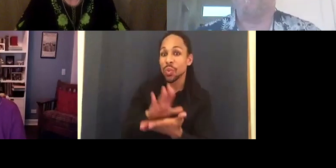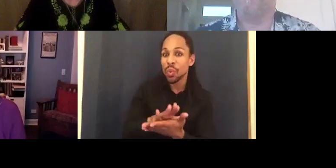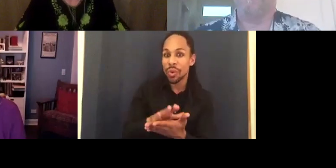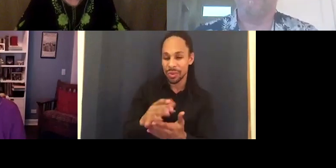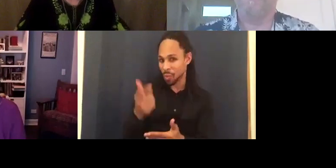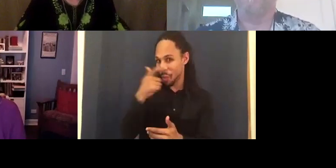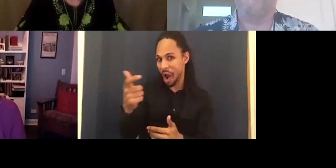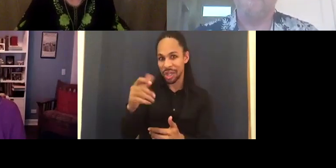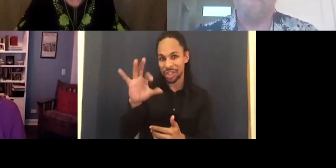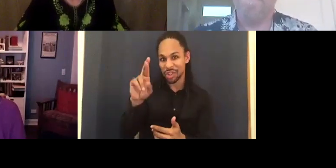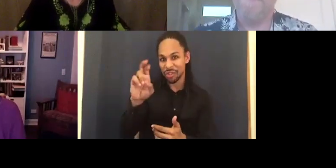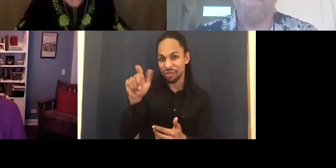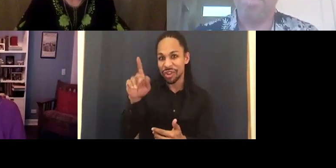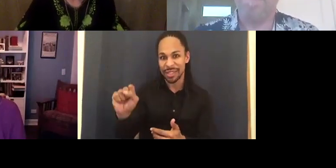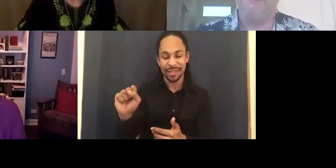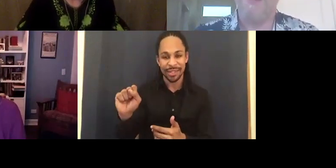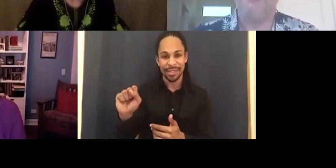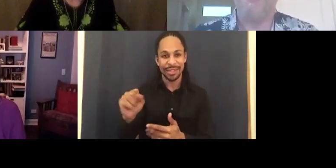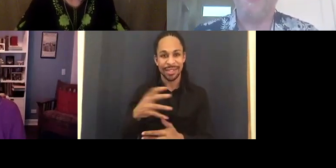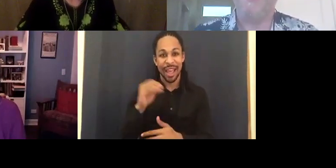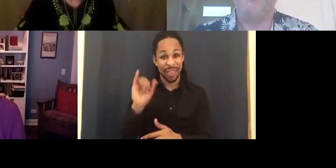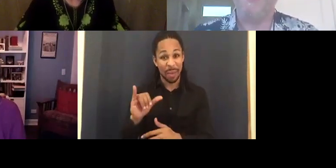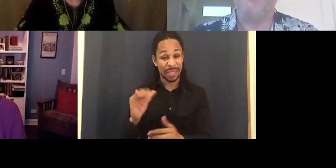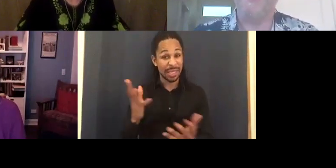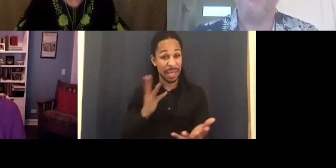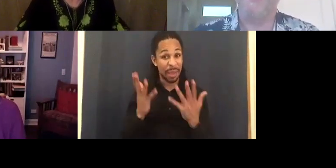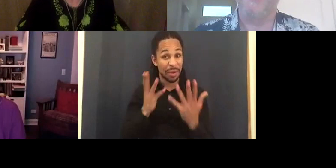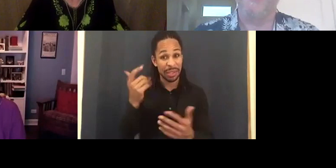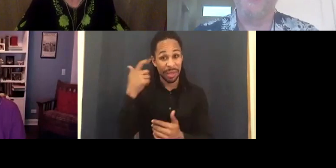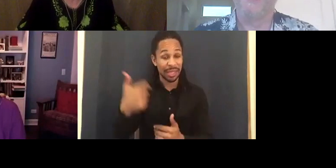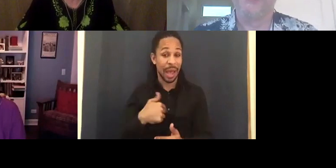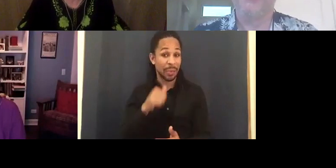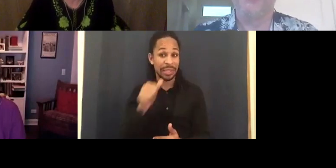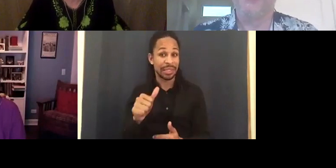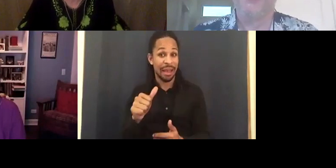And that was embarrassing because I wasn't out as a disabled person.